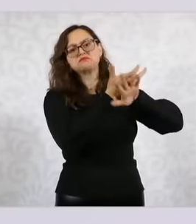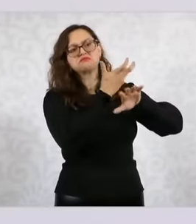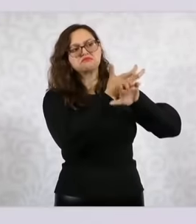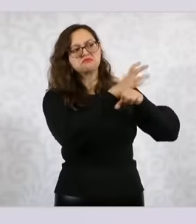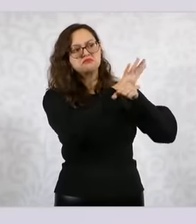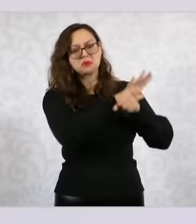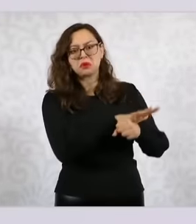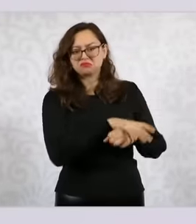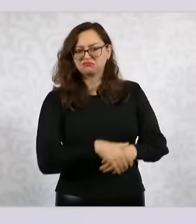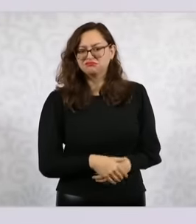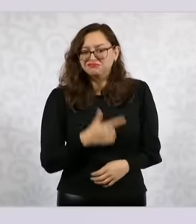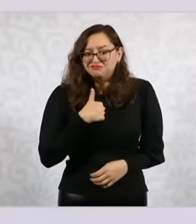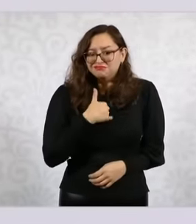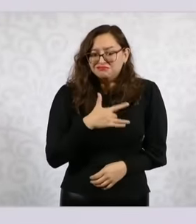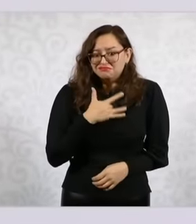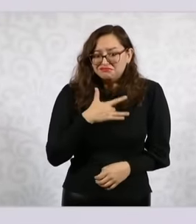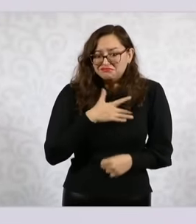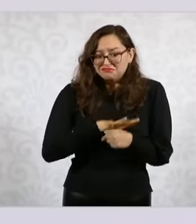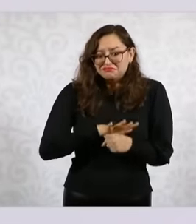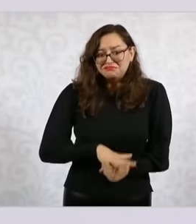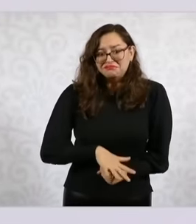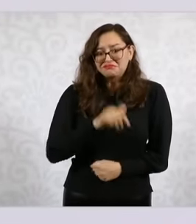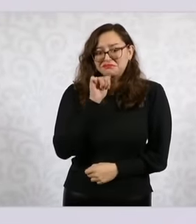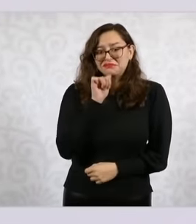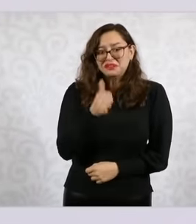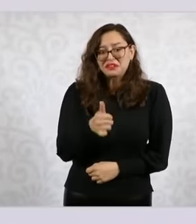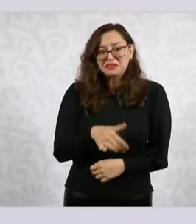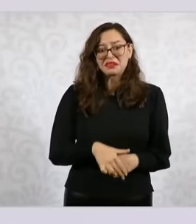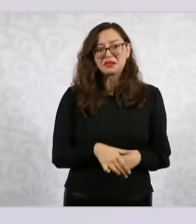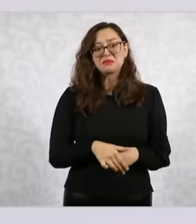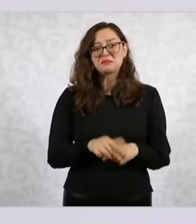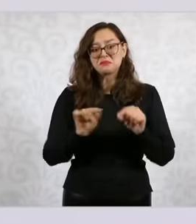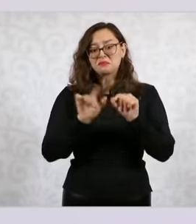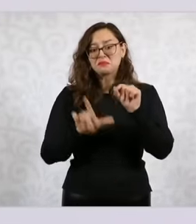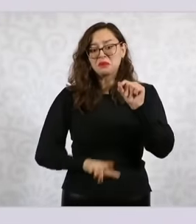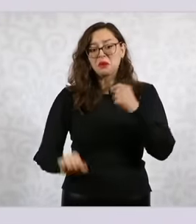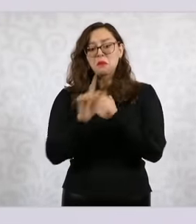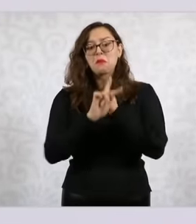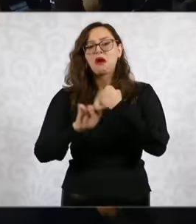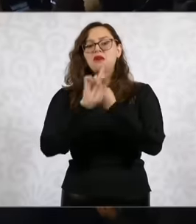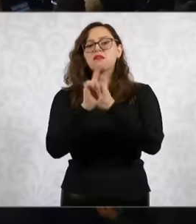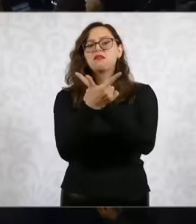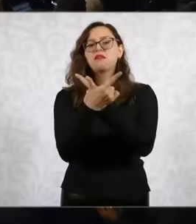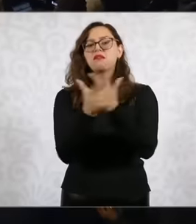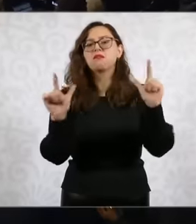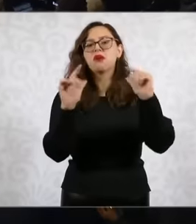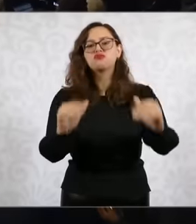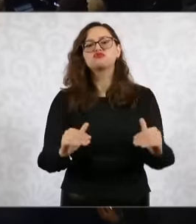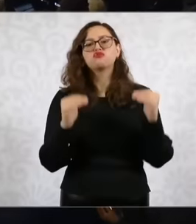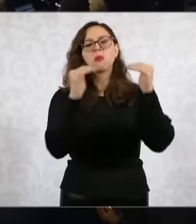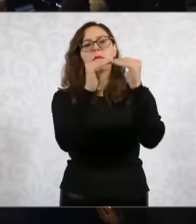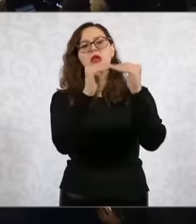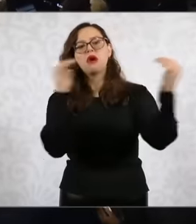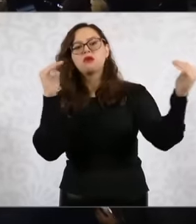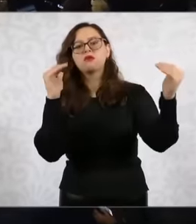pressures because Mexico is a free independent sovereign country and we coordinate but not